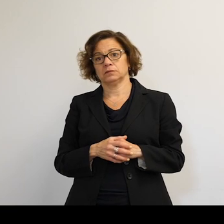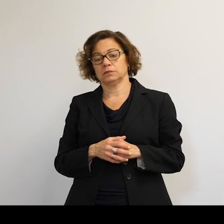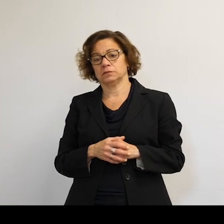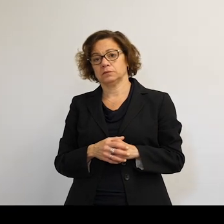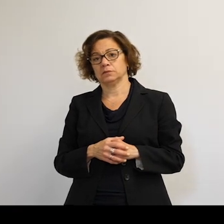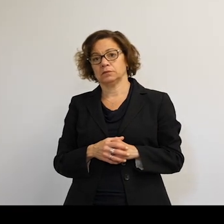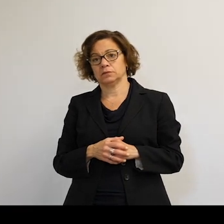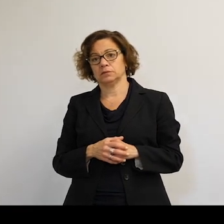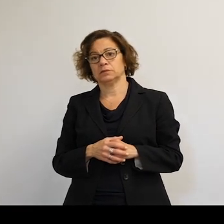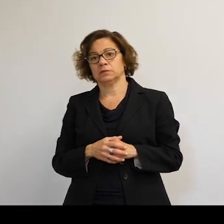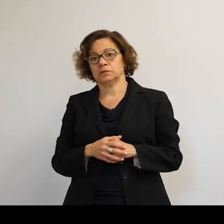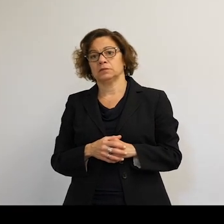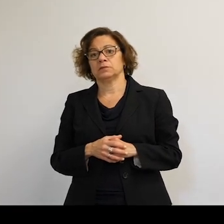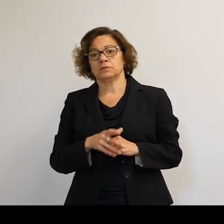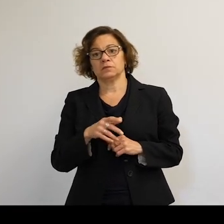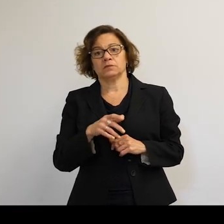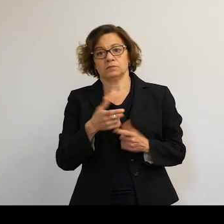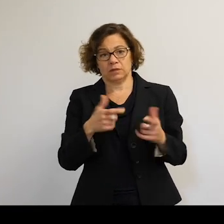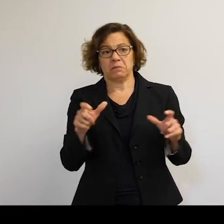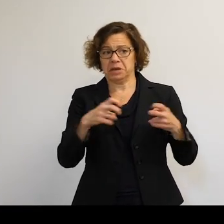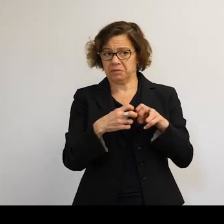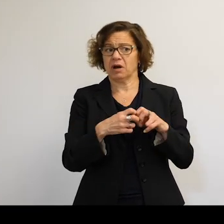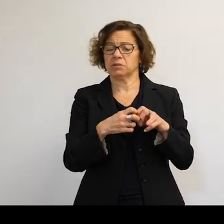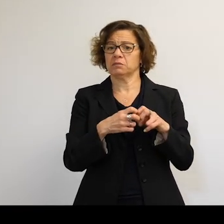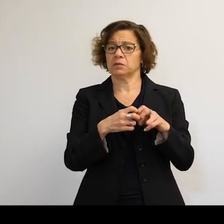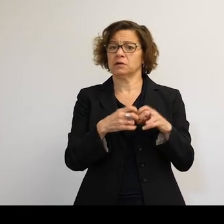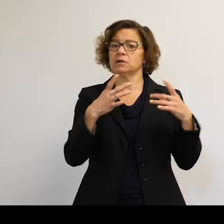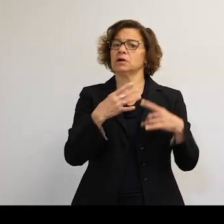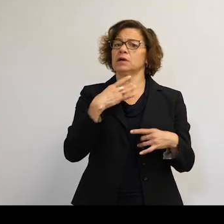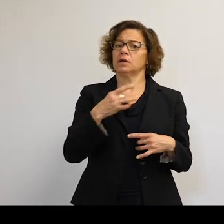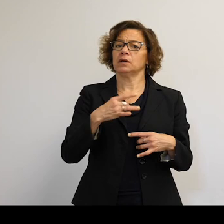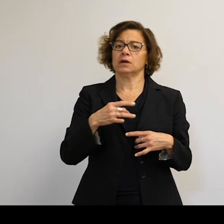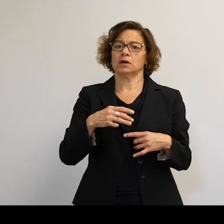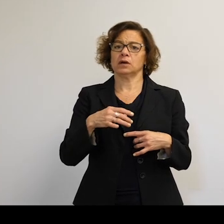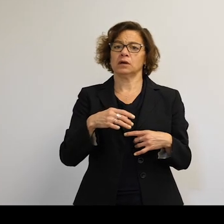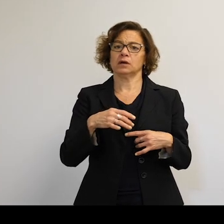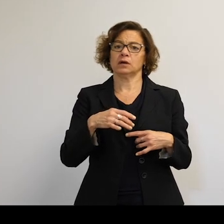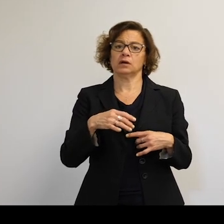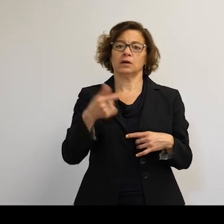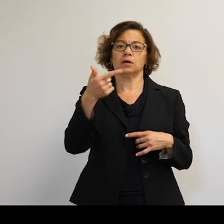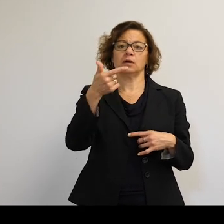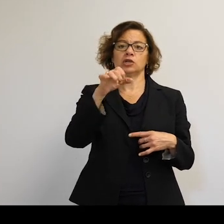It's a huge problem. No, that's actually a really interesting point. So out at a geostationary orbit, you've